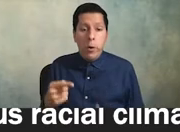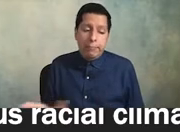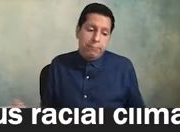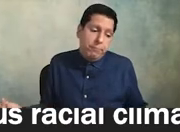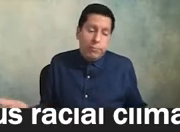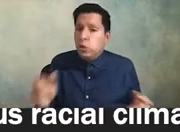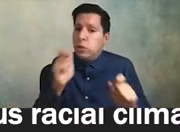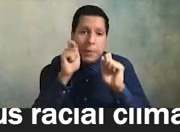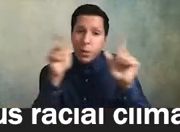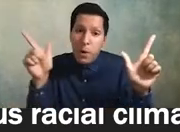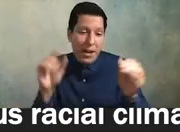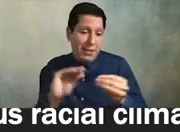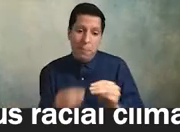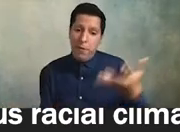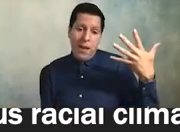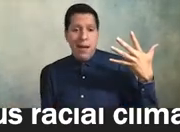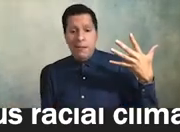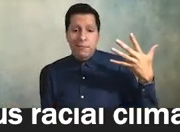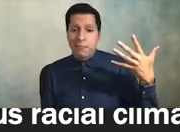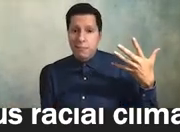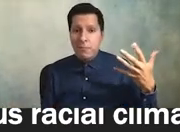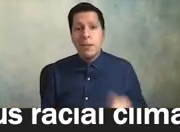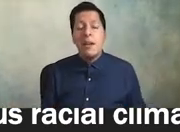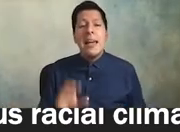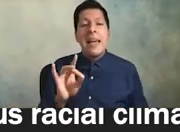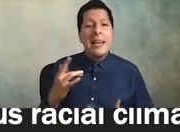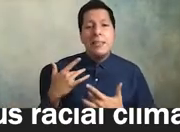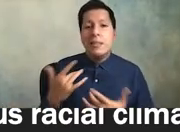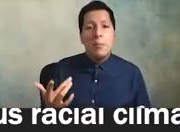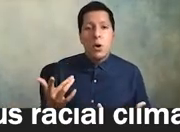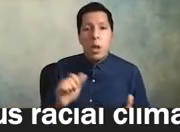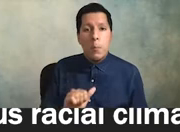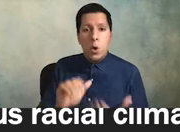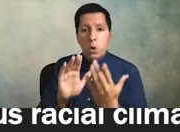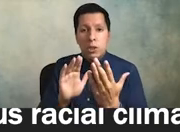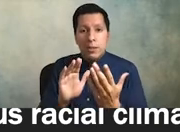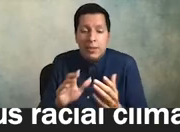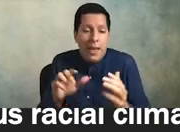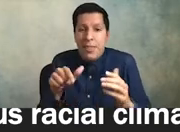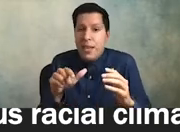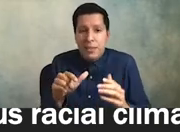number five of the eight typical approaches is that this well-intended equity task force